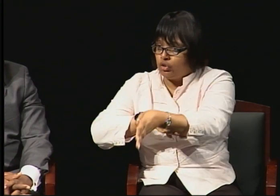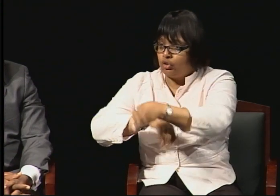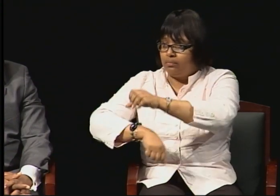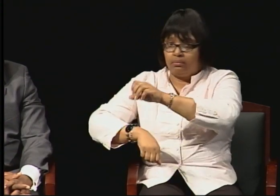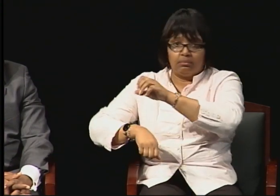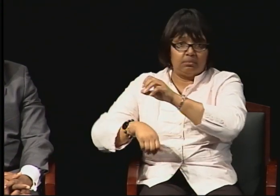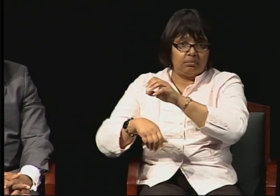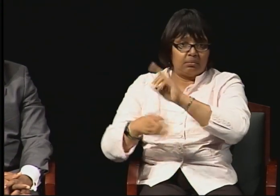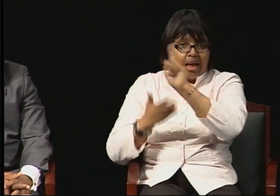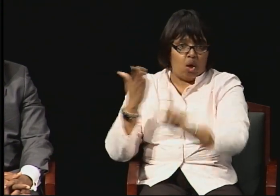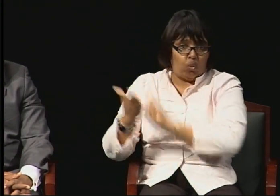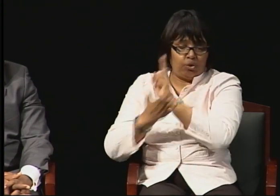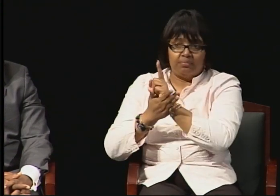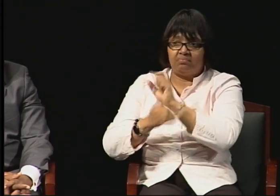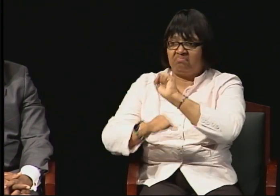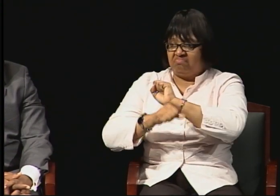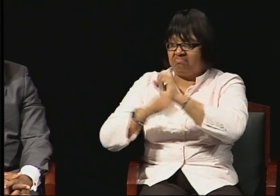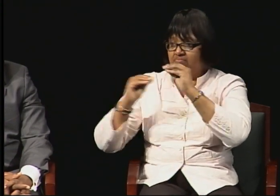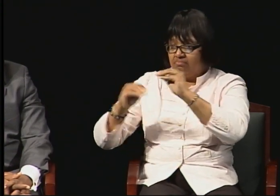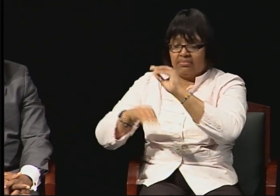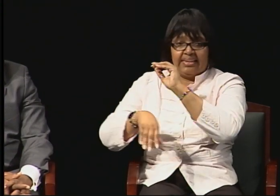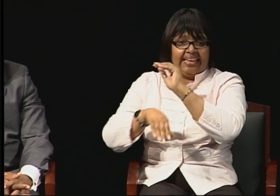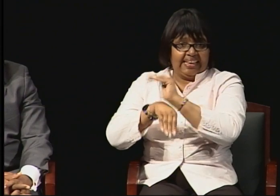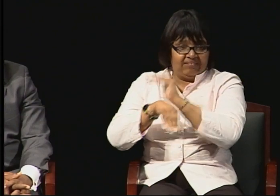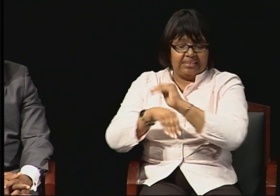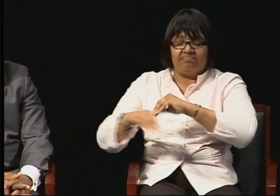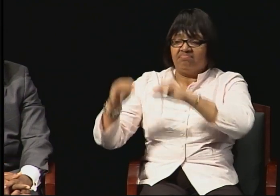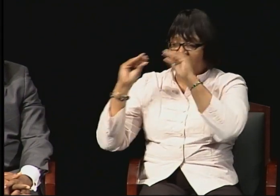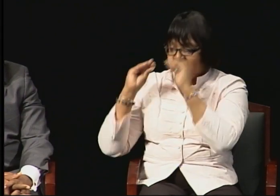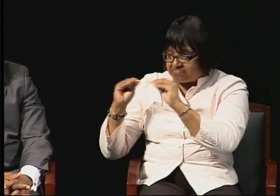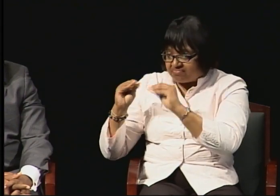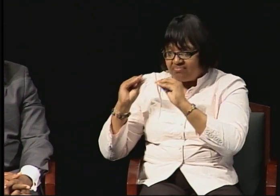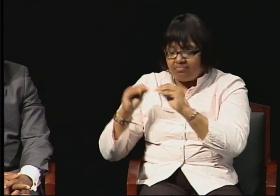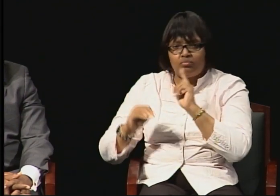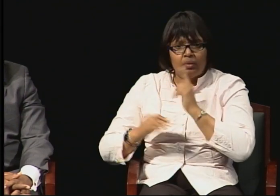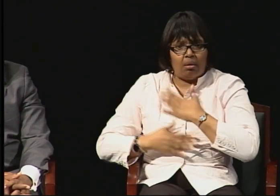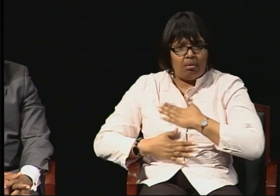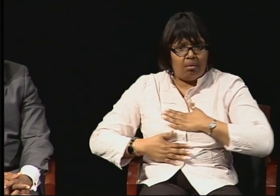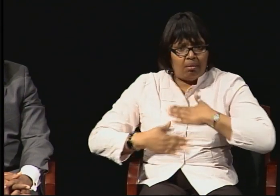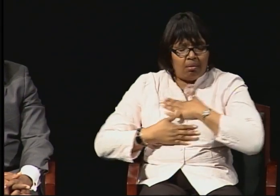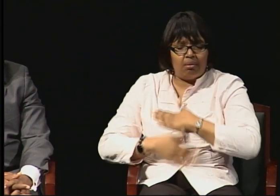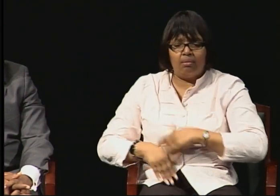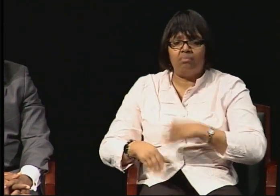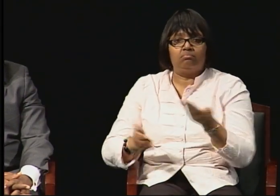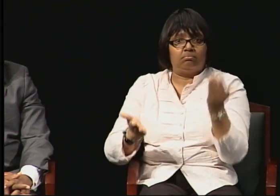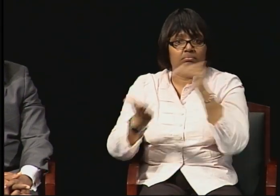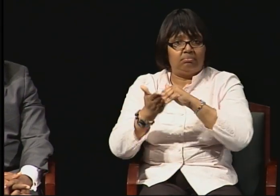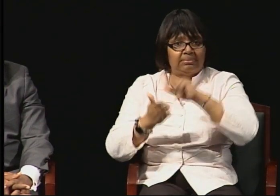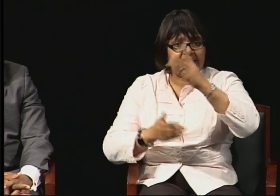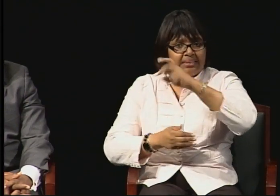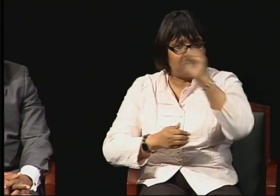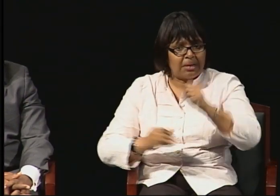And I realized how much I enjoyed it. I did it for another semester after that. And Dr. Janet Pray at that time was